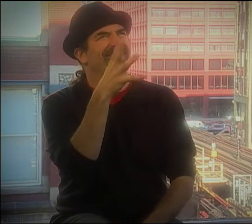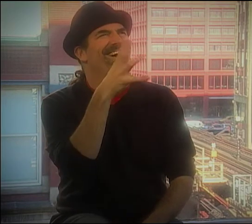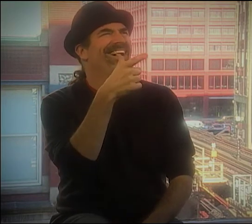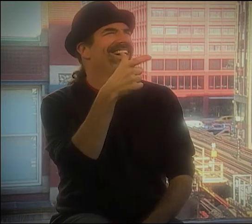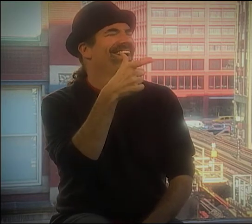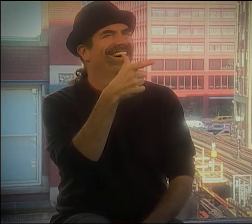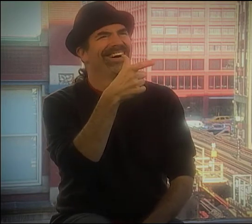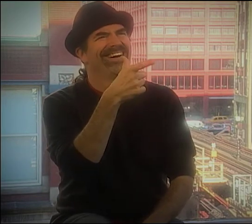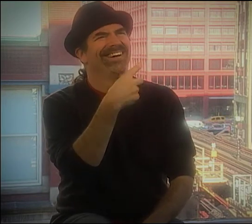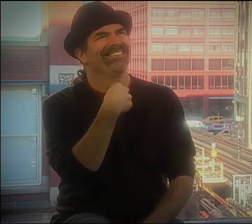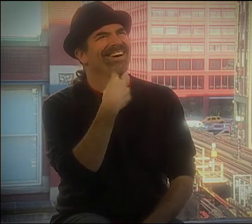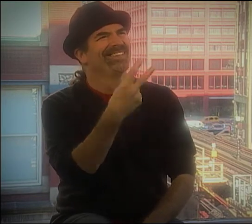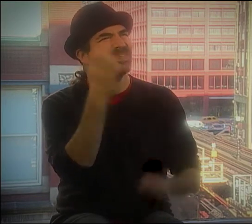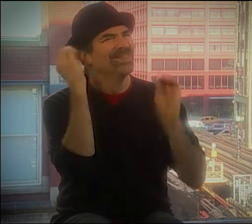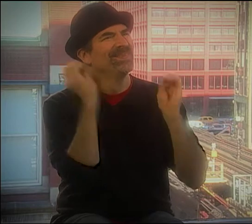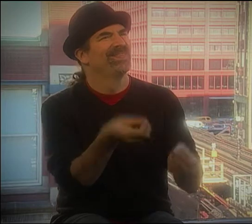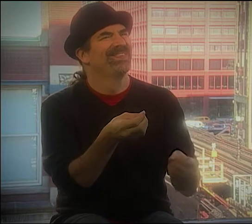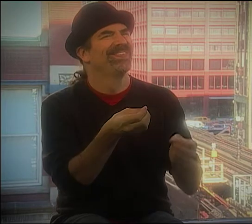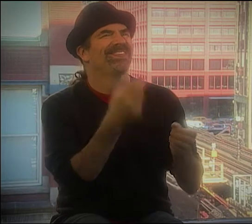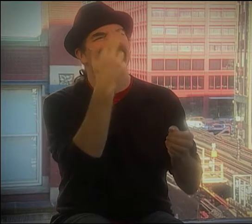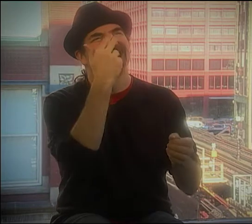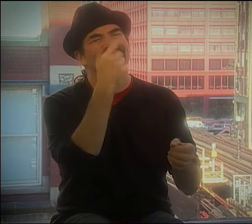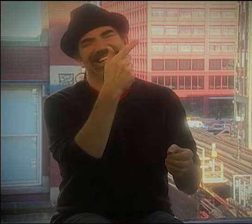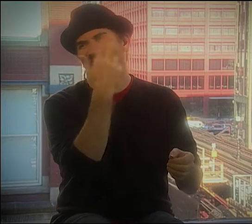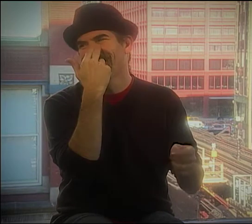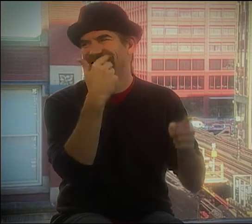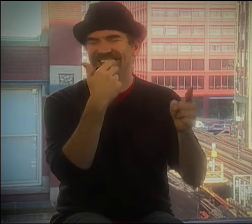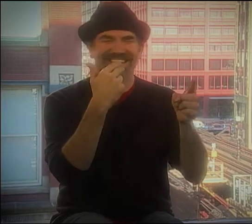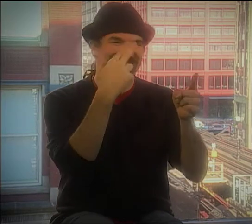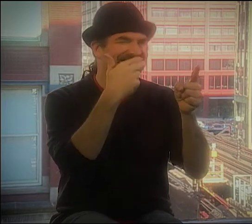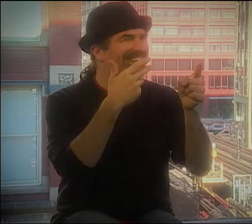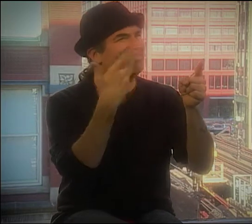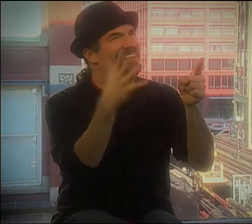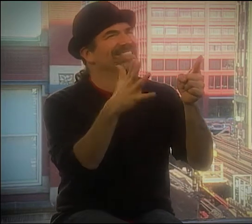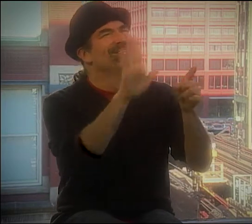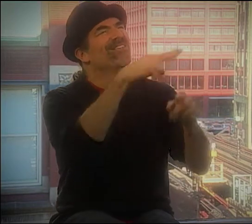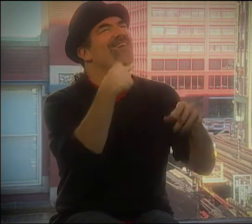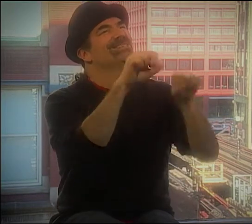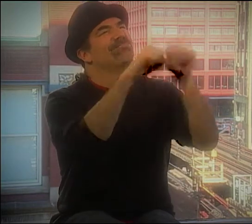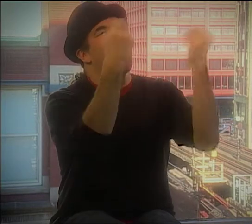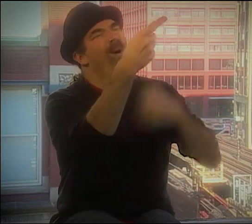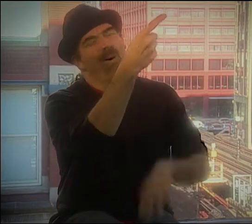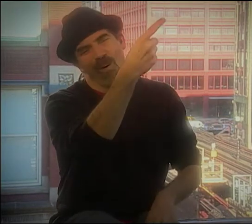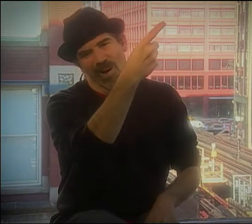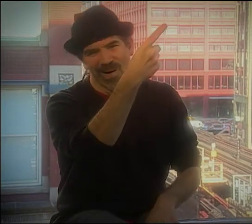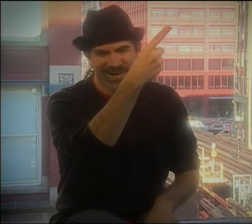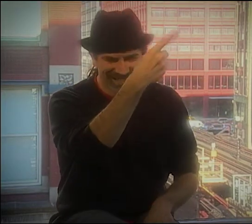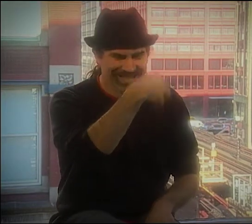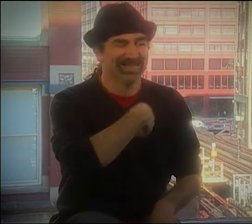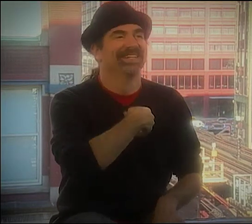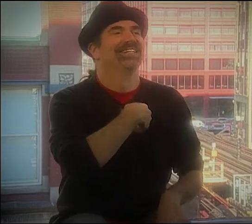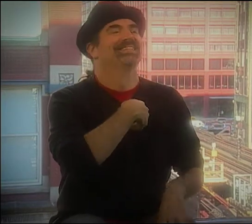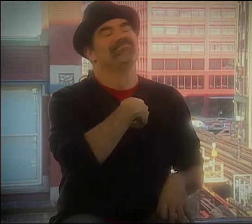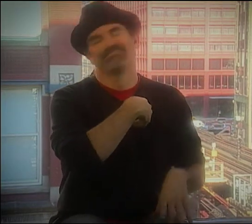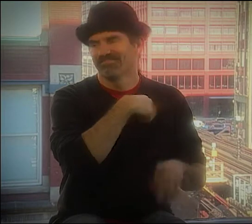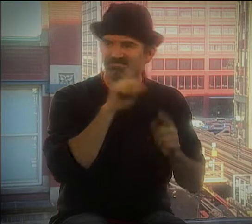TALKING, BUT I THOUGHT, "OH, MOM, YOU'RE SO SILLY. WHERE'S YOUR VOICE? DID IT BREAK?"